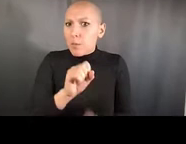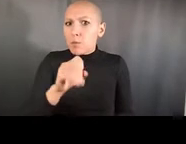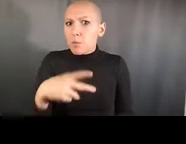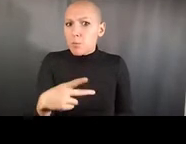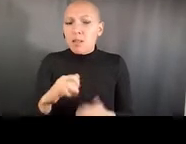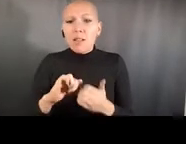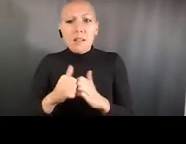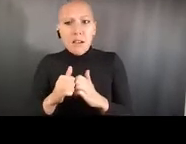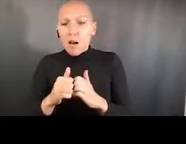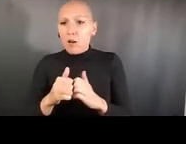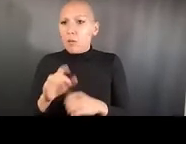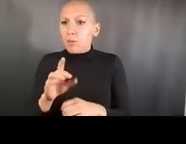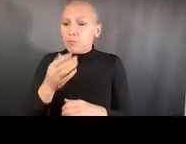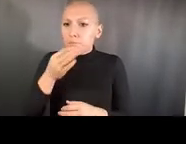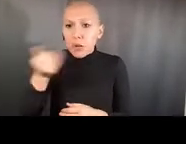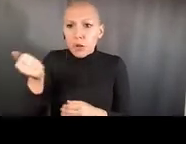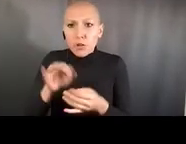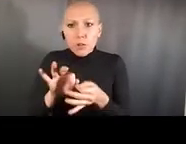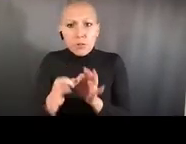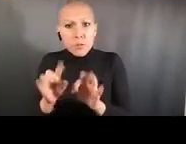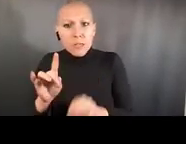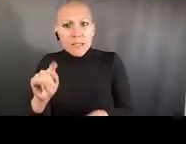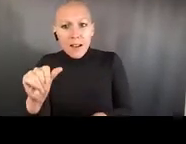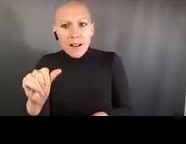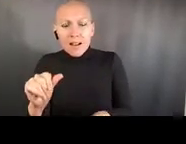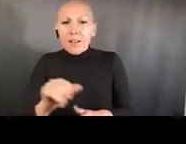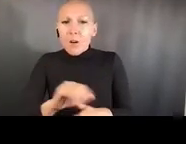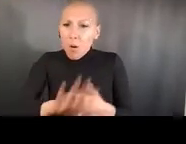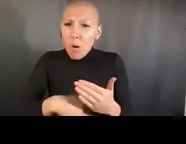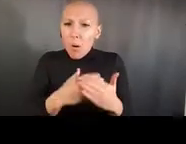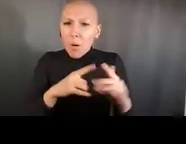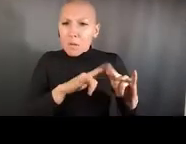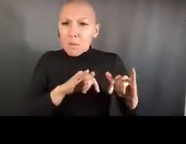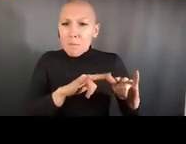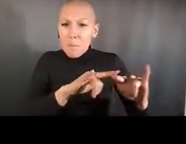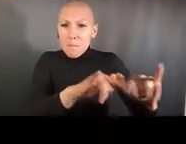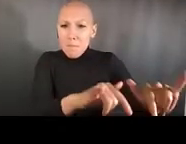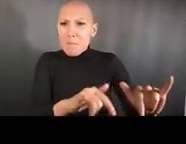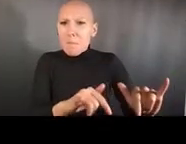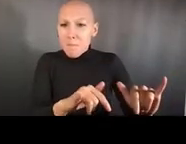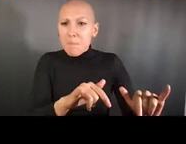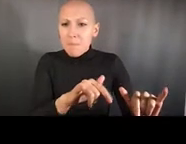actually enacted new safety policies, and authors are required to address any novel